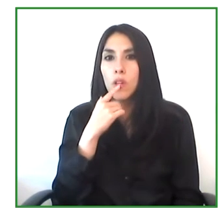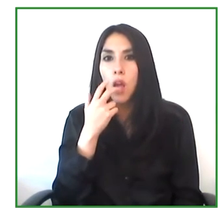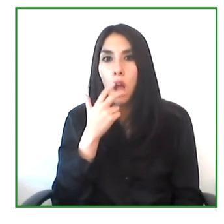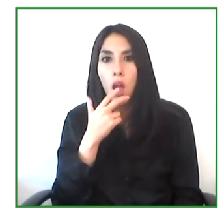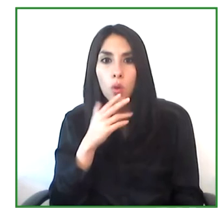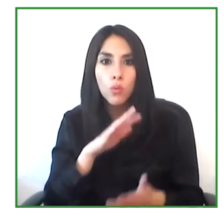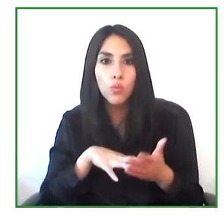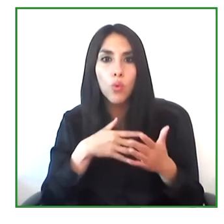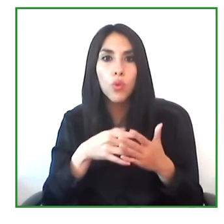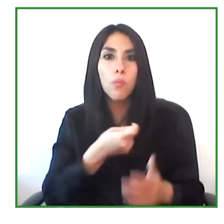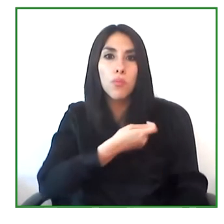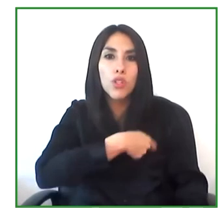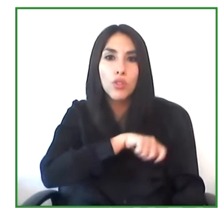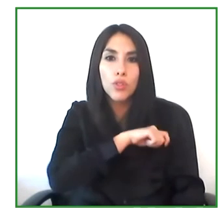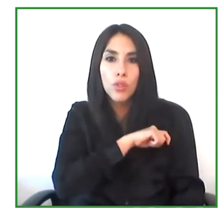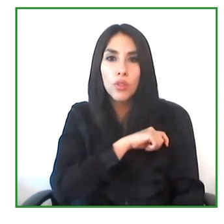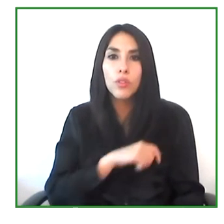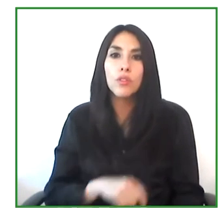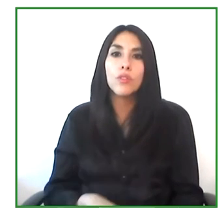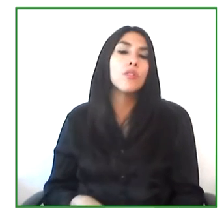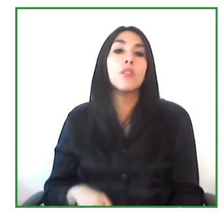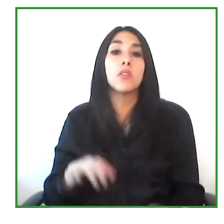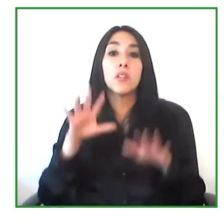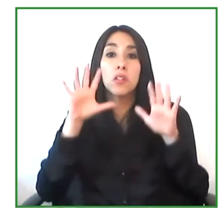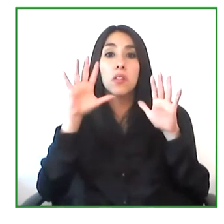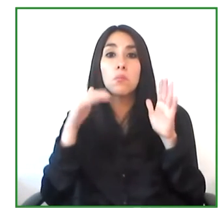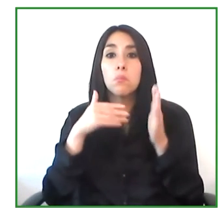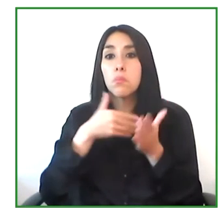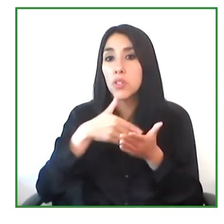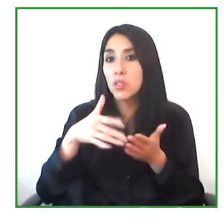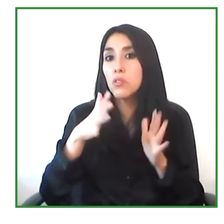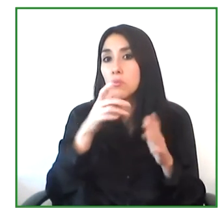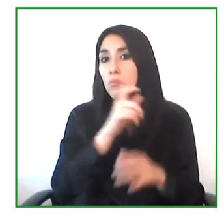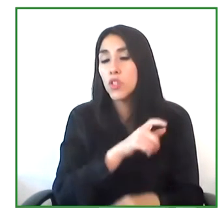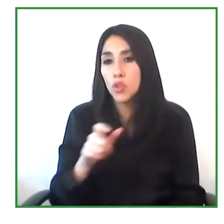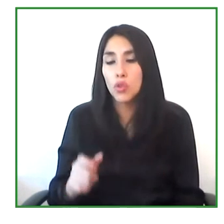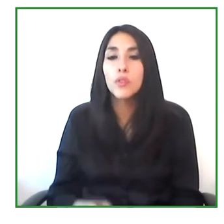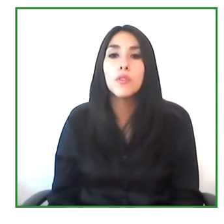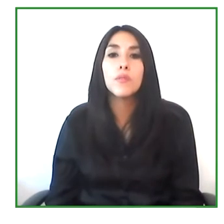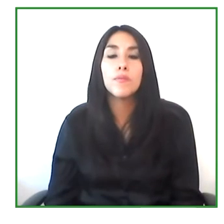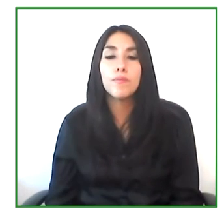disabilities. And that should be about it. Ten more than 10 million people.